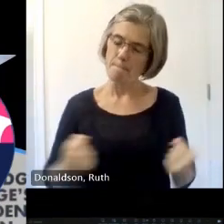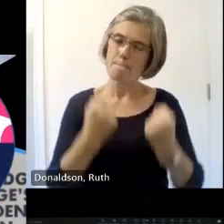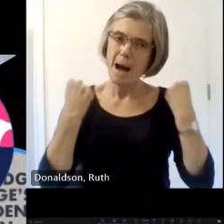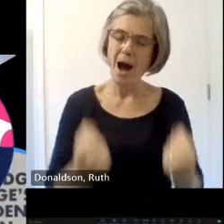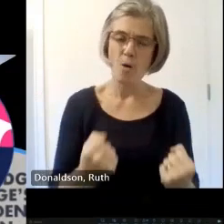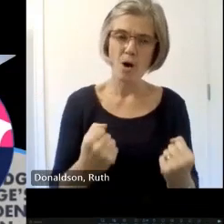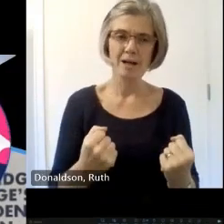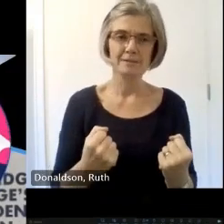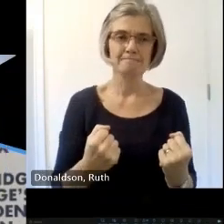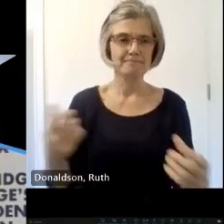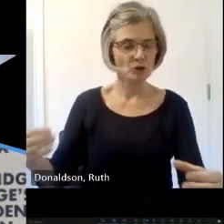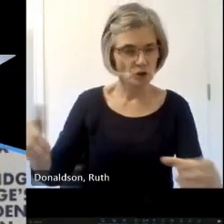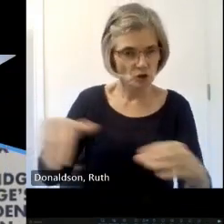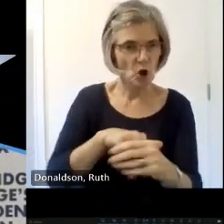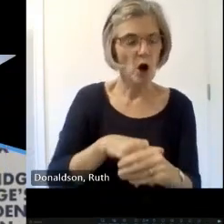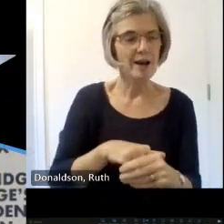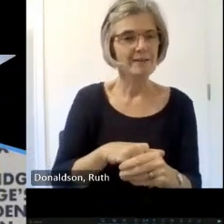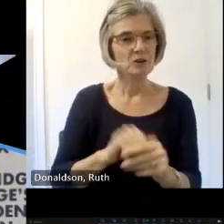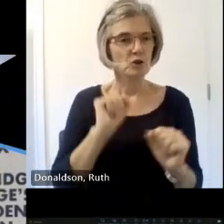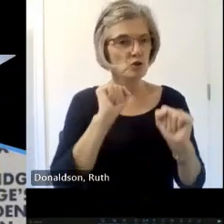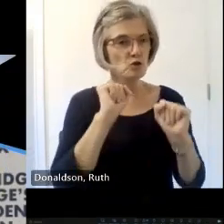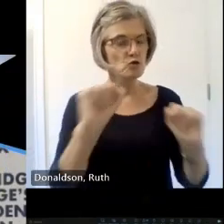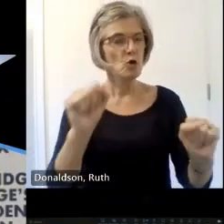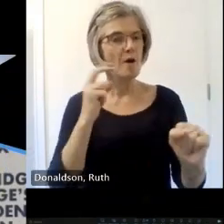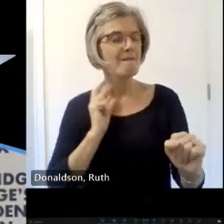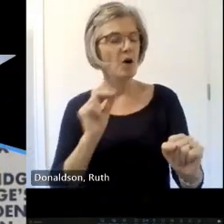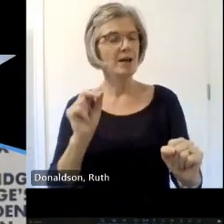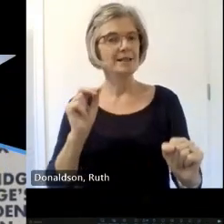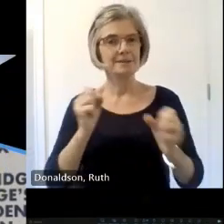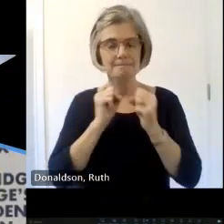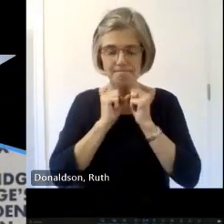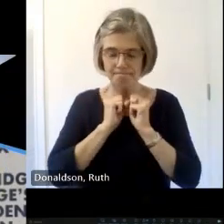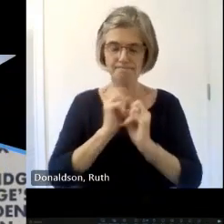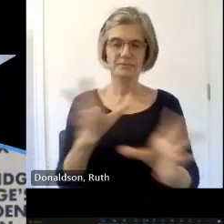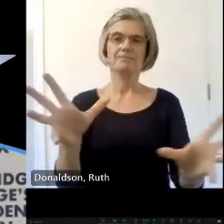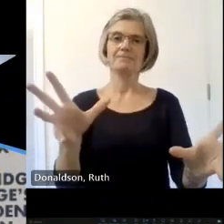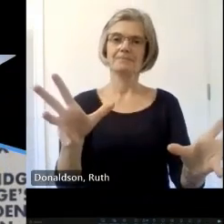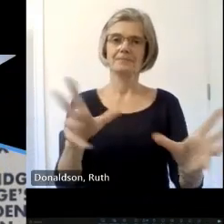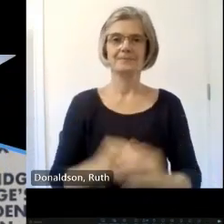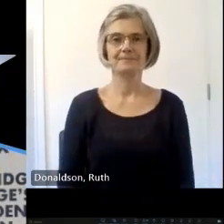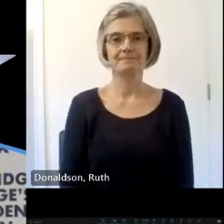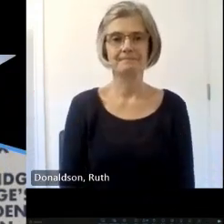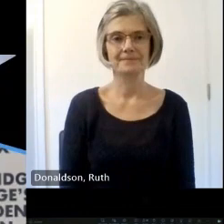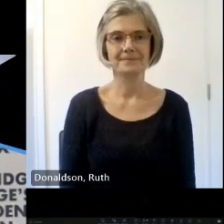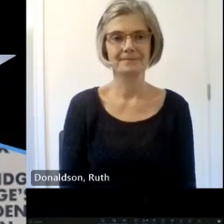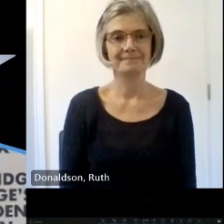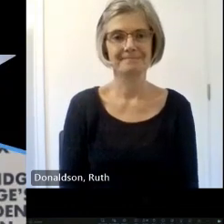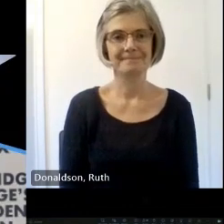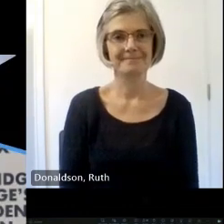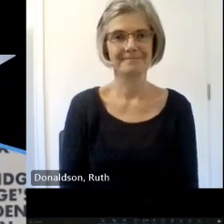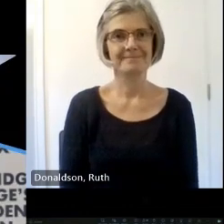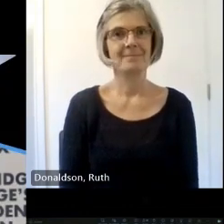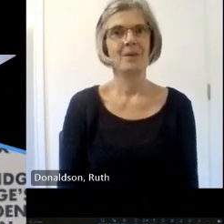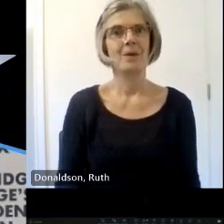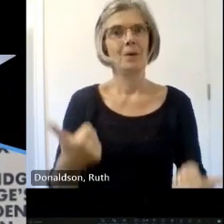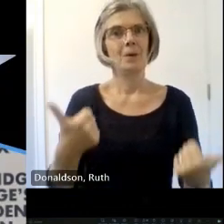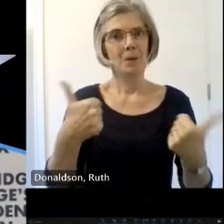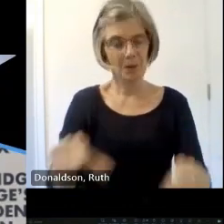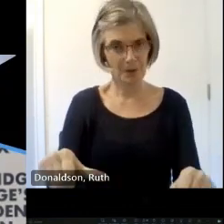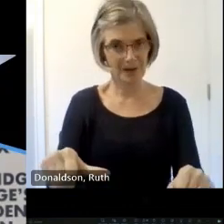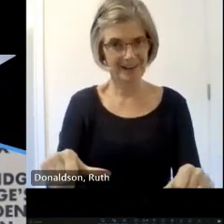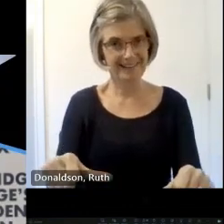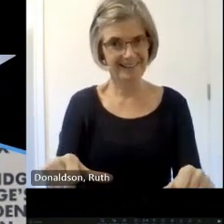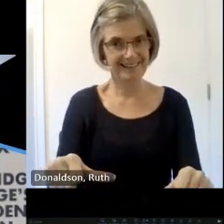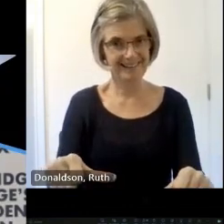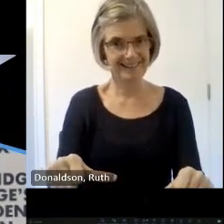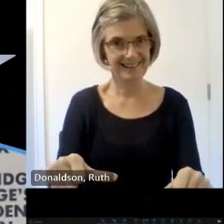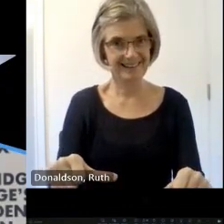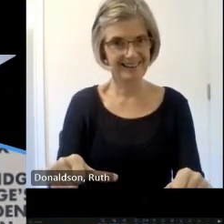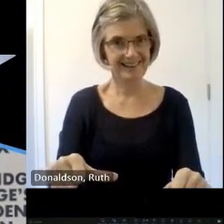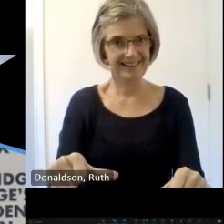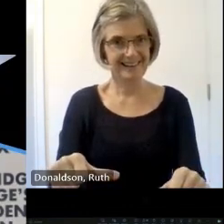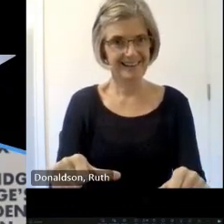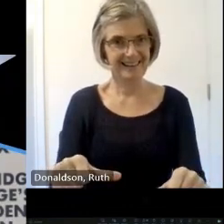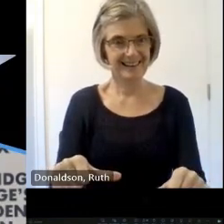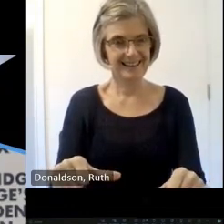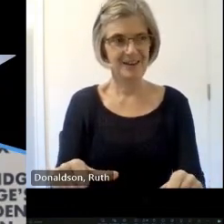it's you will you will also be here all day is that right you've got info and you'll be here